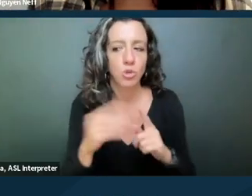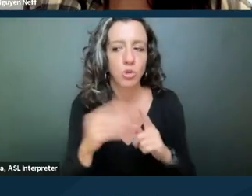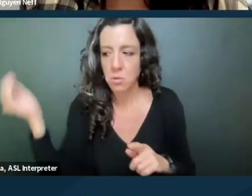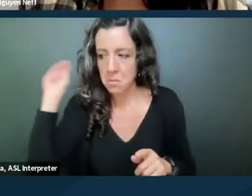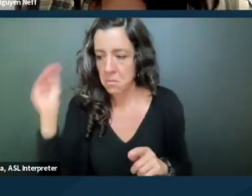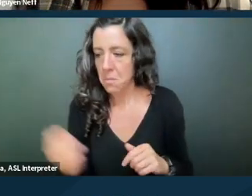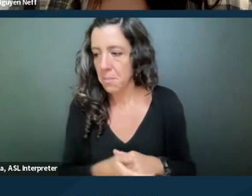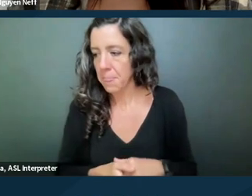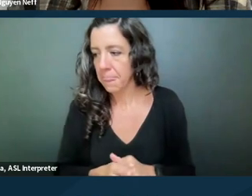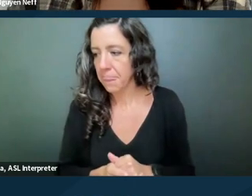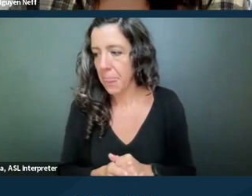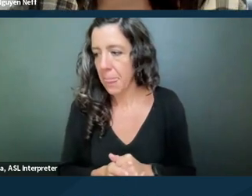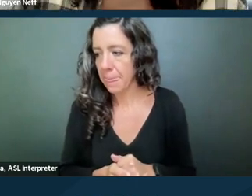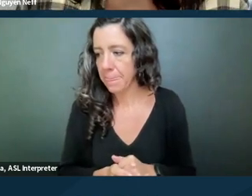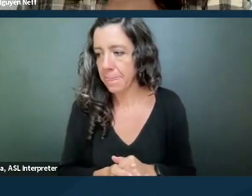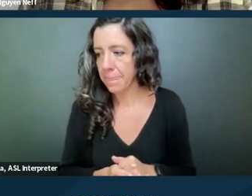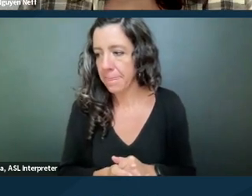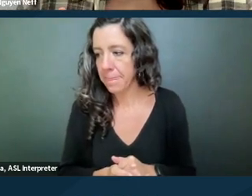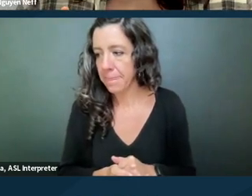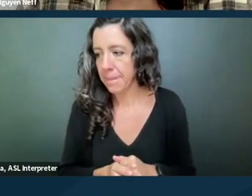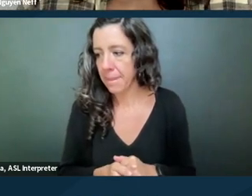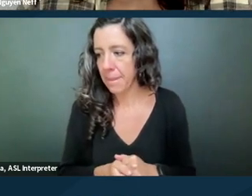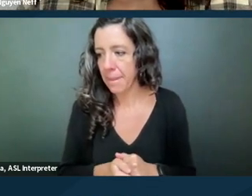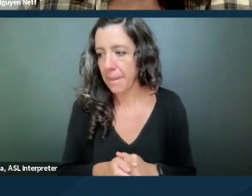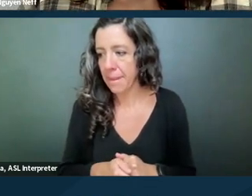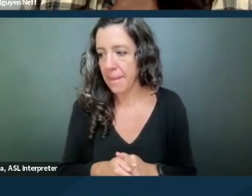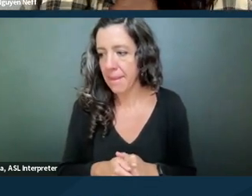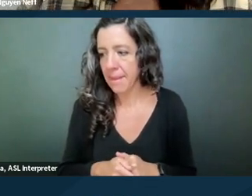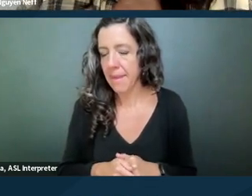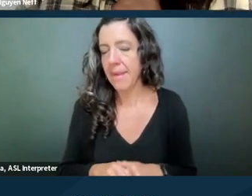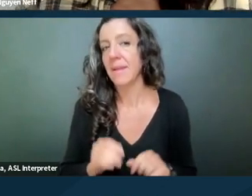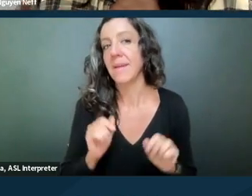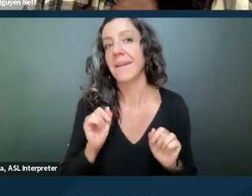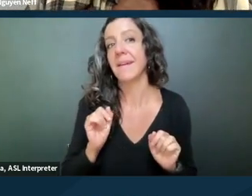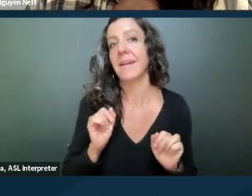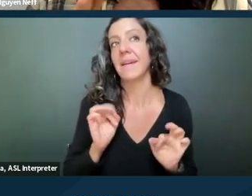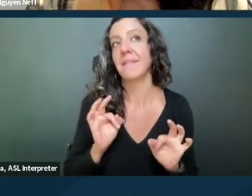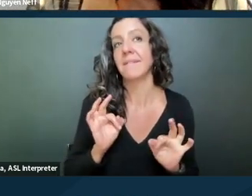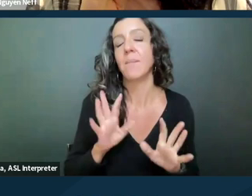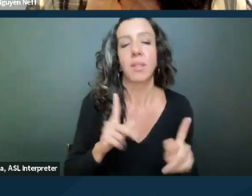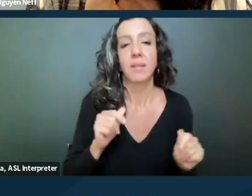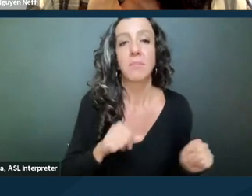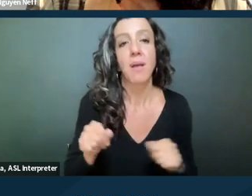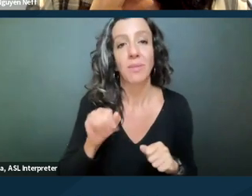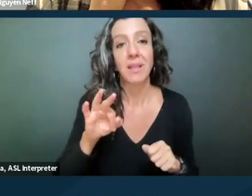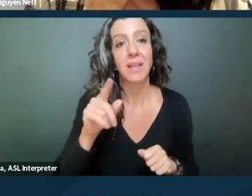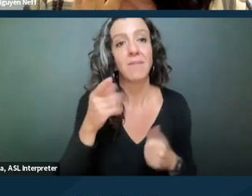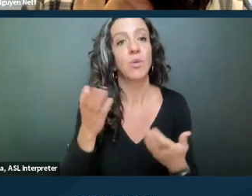So if you, it is possible that if you bring an affirmative case,